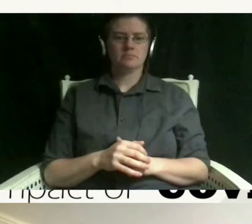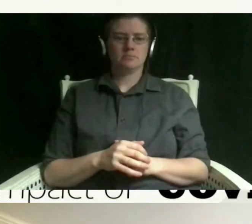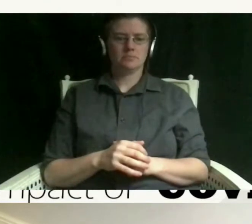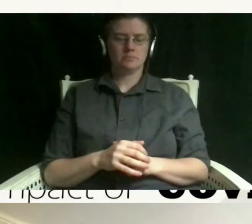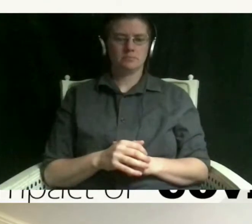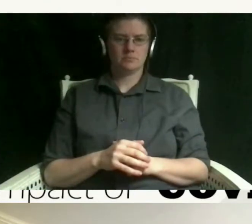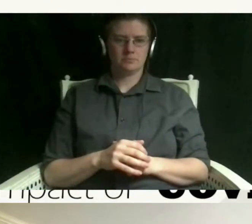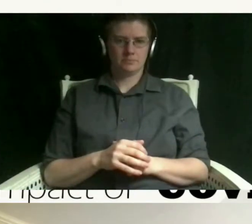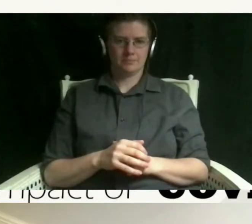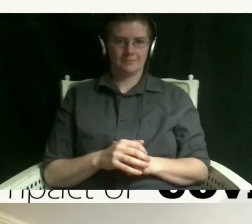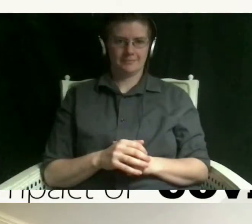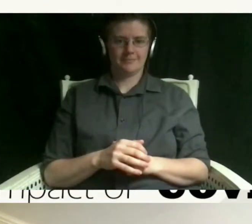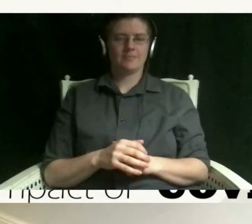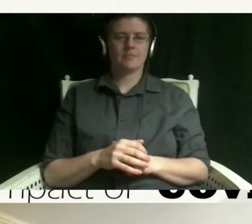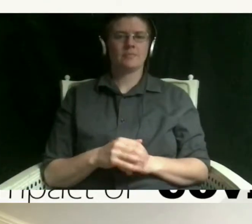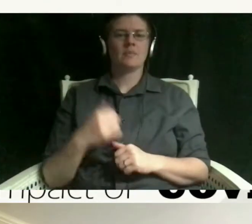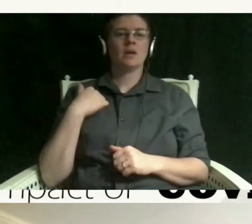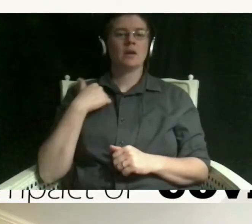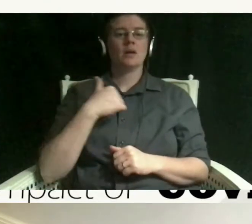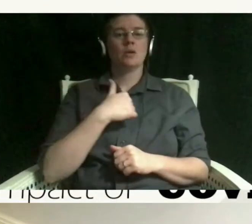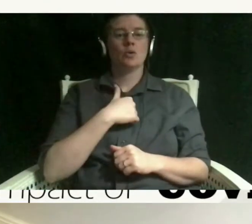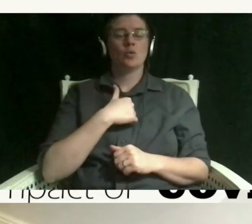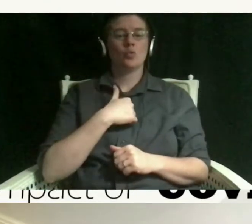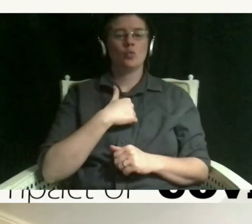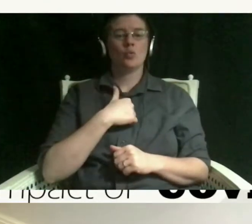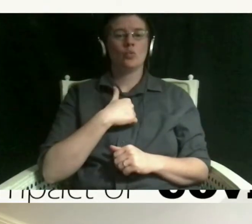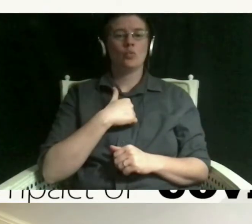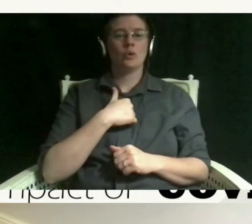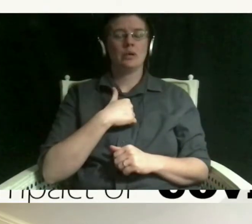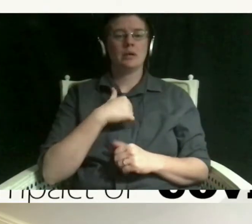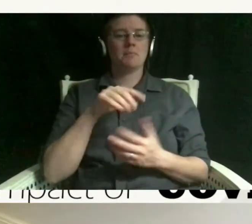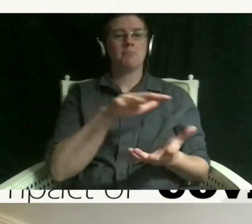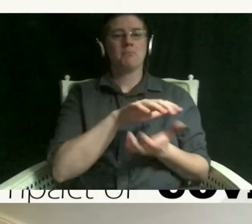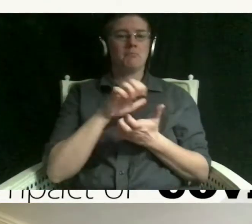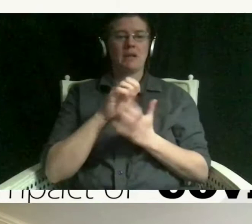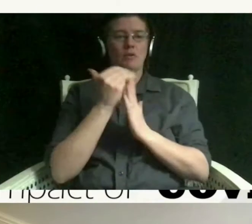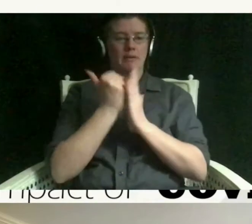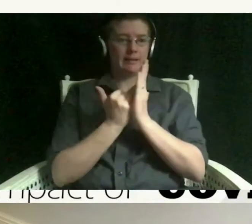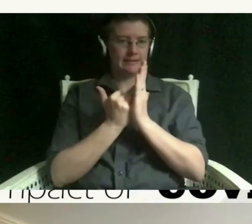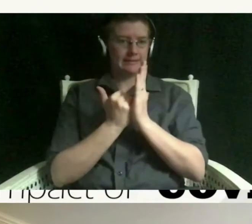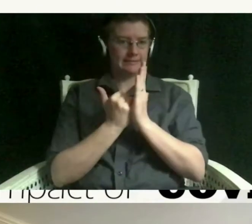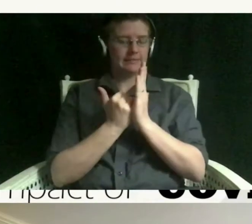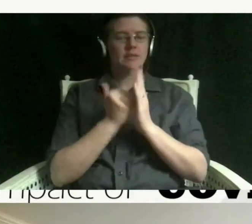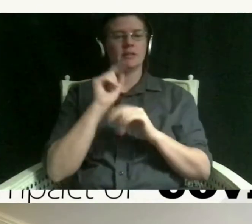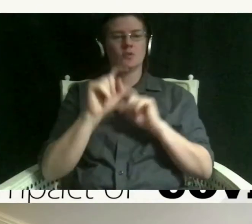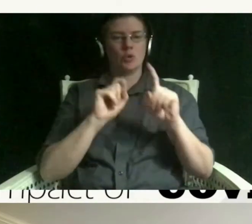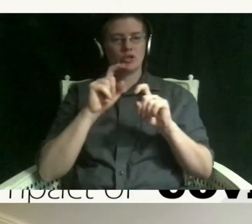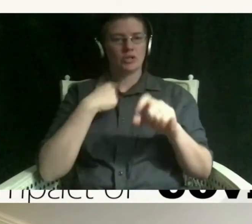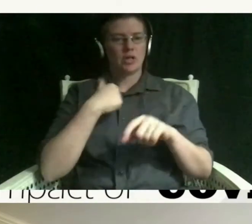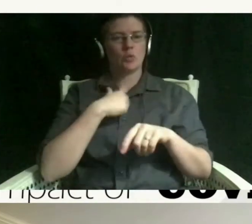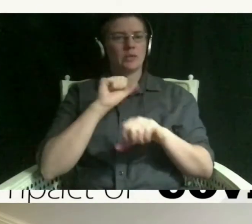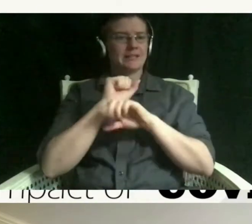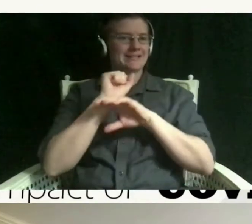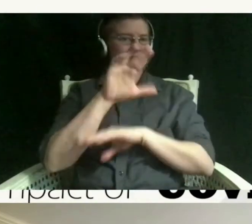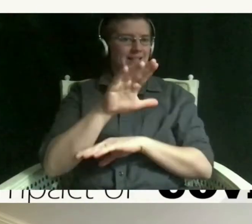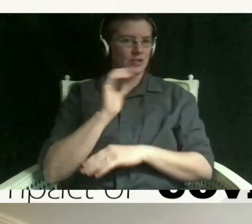we gathered a list of questions that we submitted to um our friends and asked